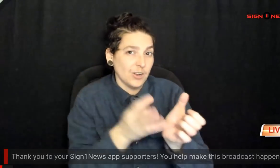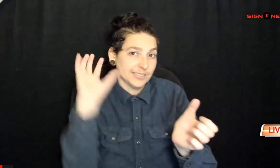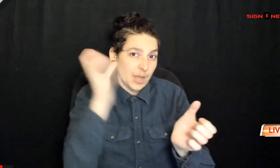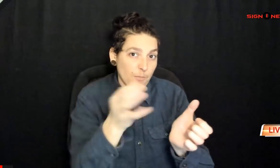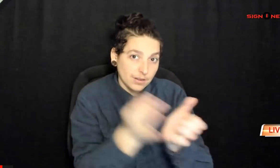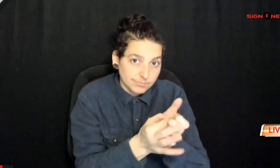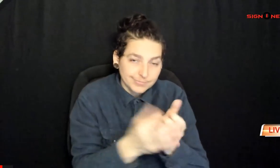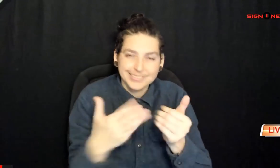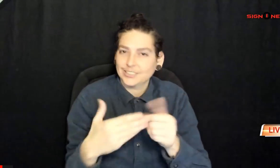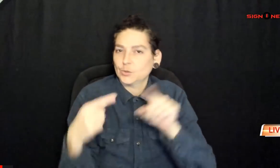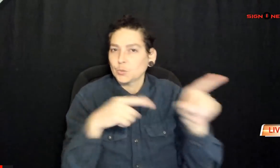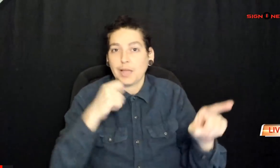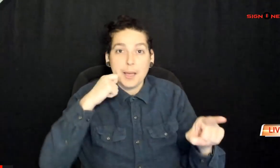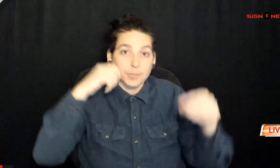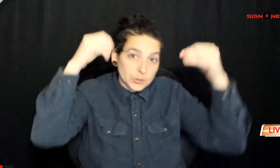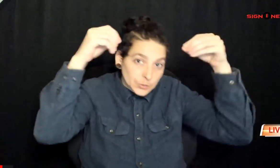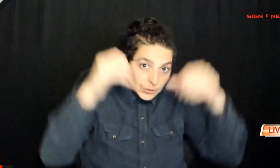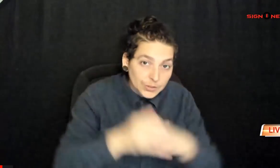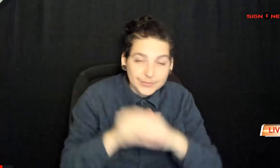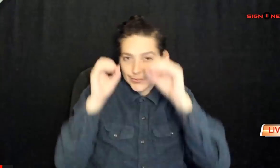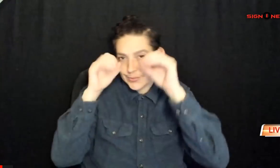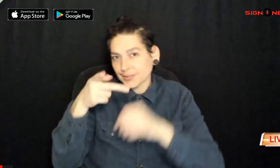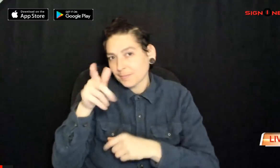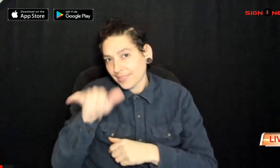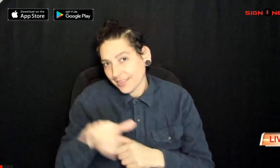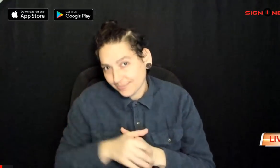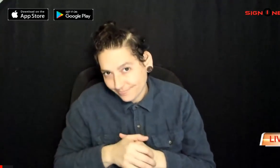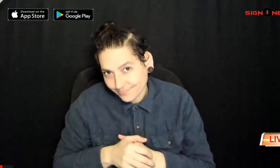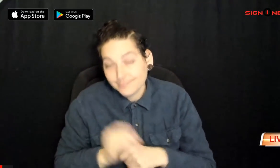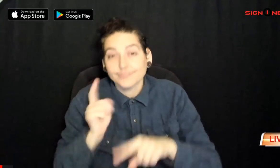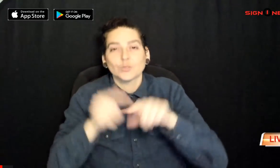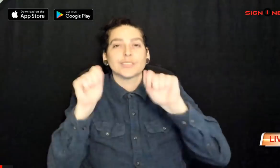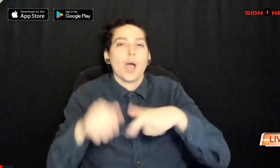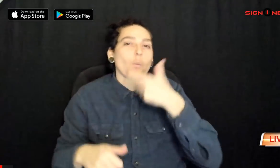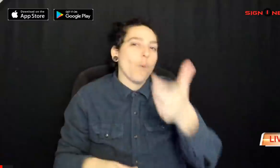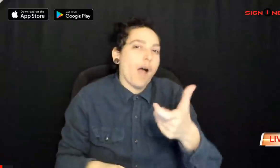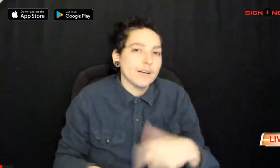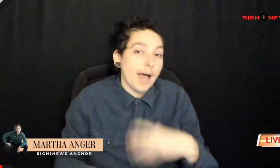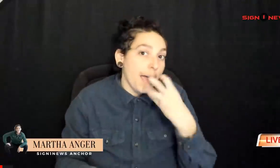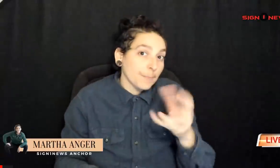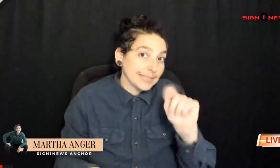Sign1News app by heading to the app store or Google play store on your smart phone and